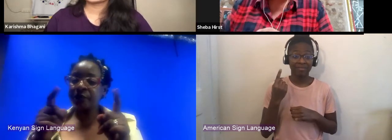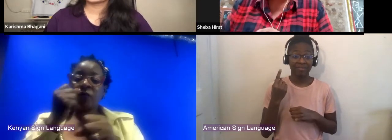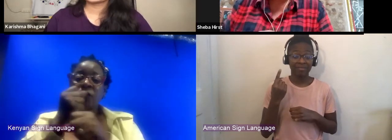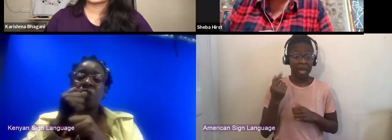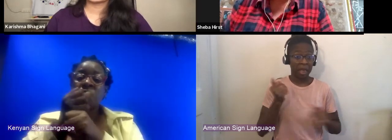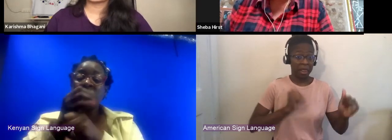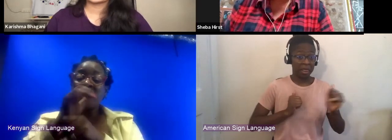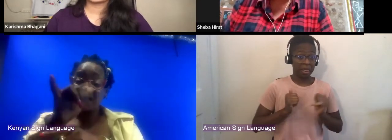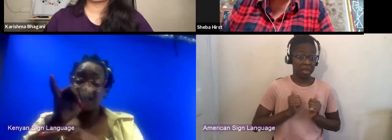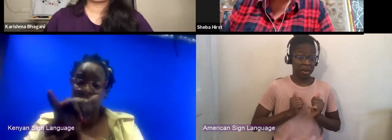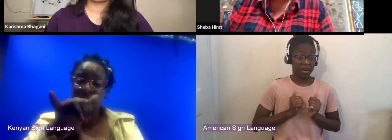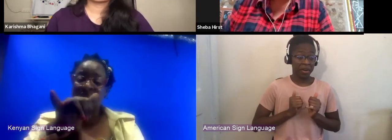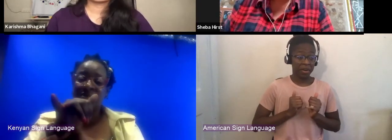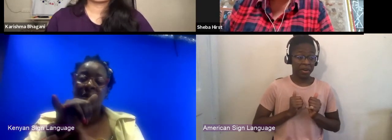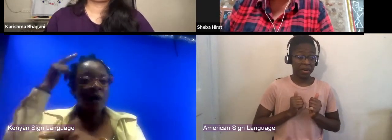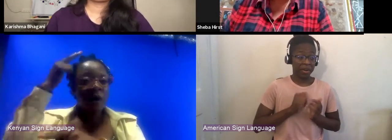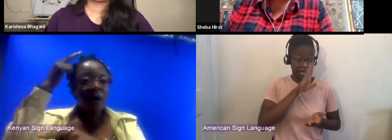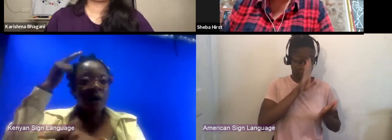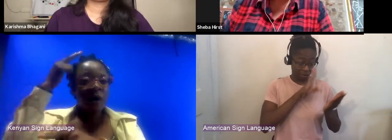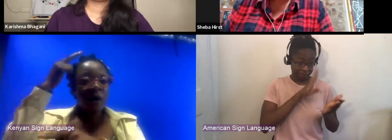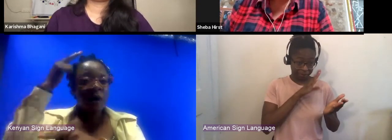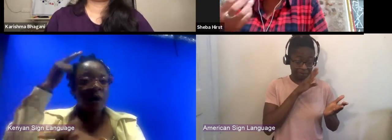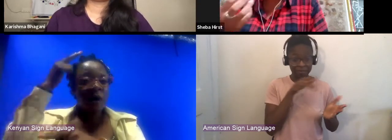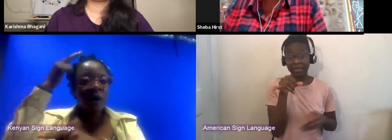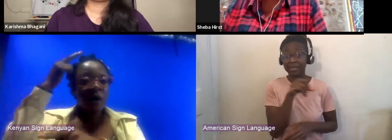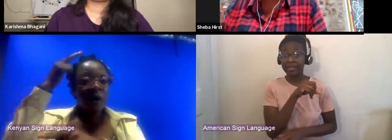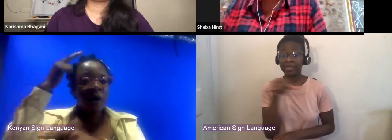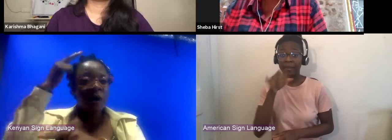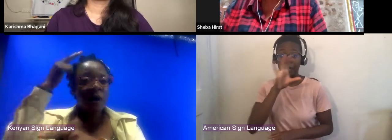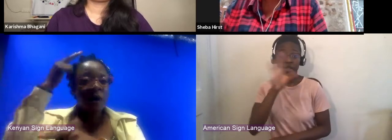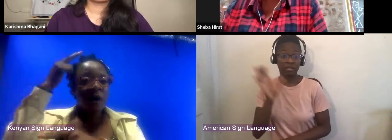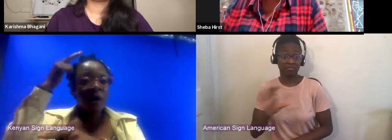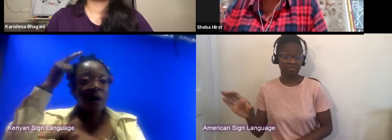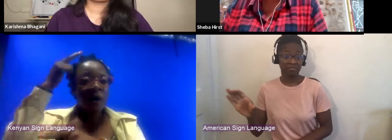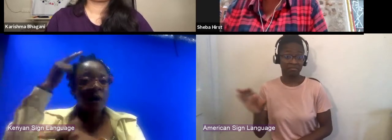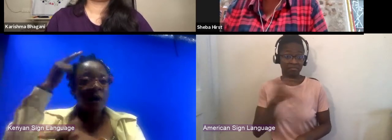from in-person to an on-screen experience for example.